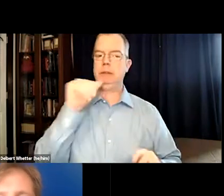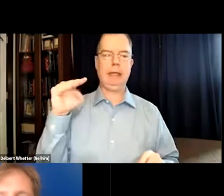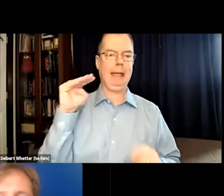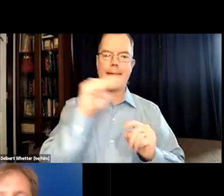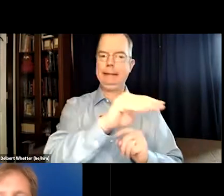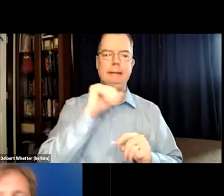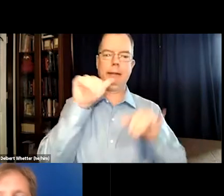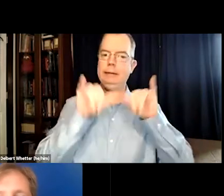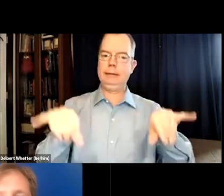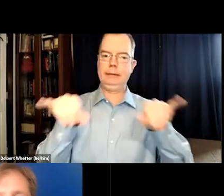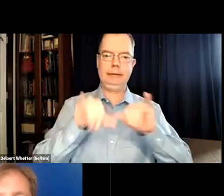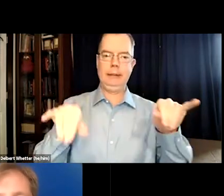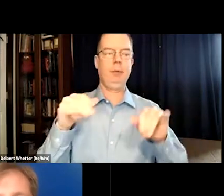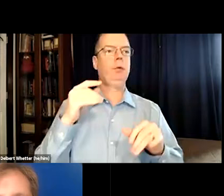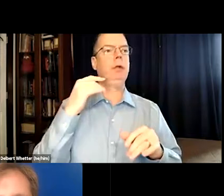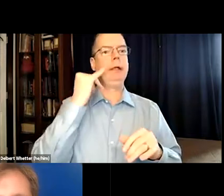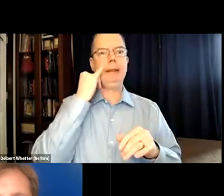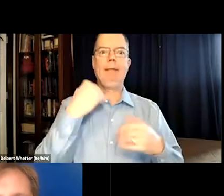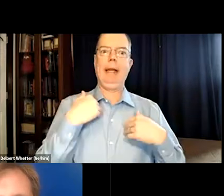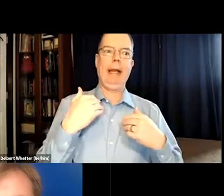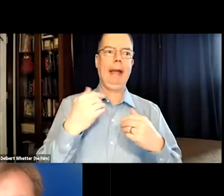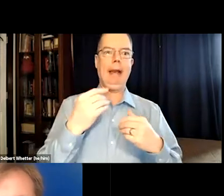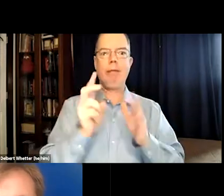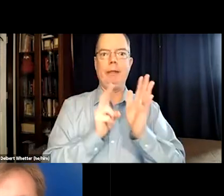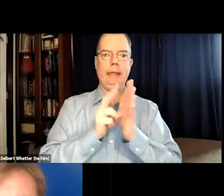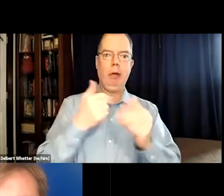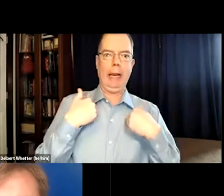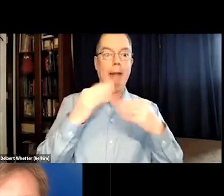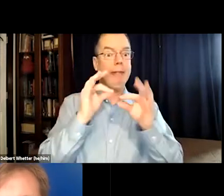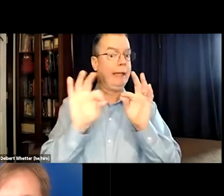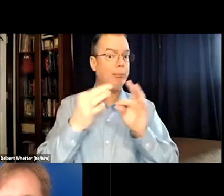All these social media platforms handle captioning differently. They're not consistent.